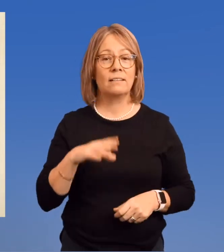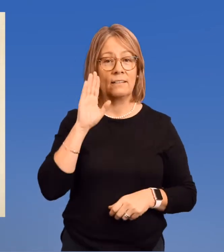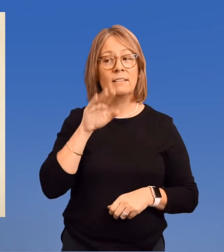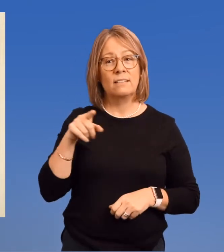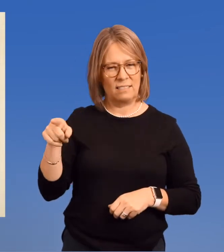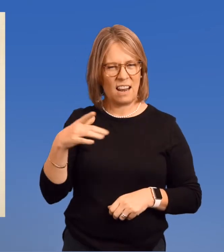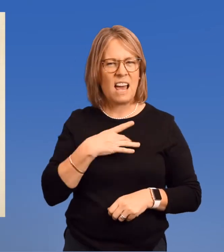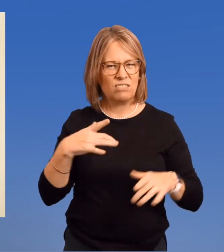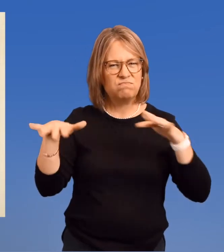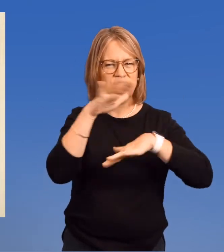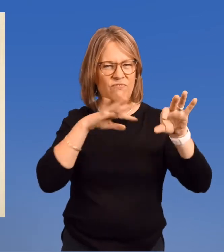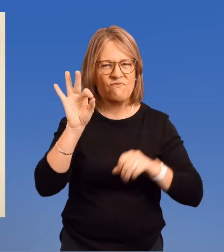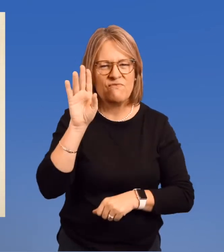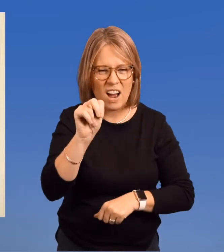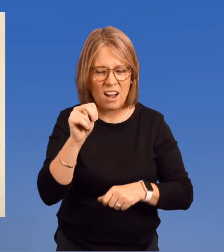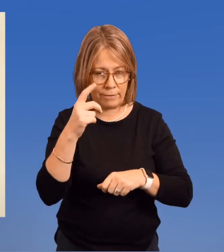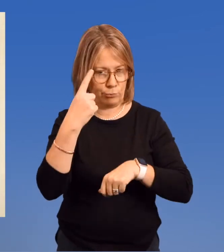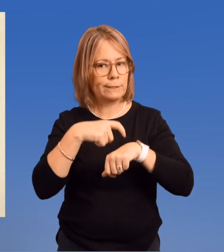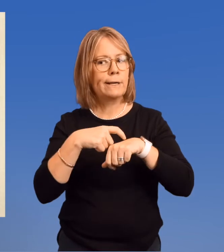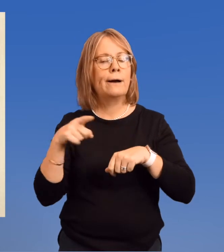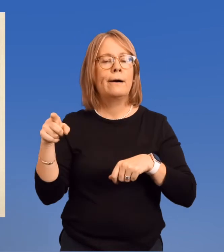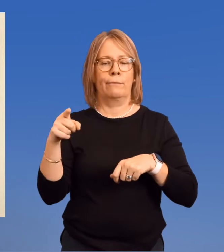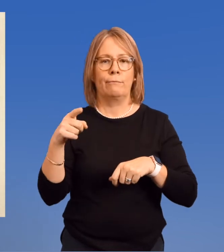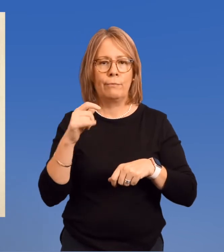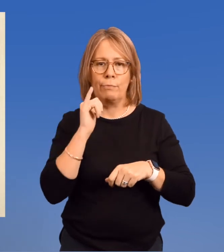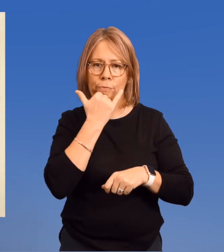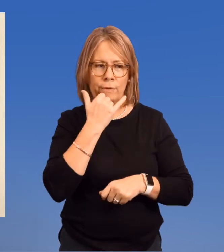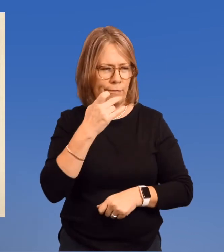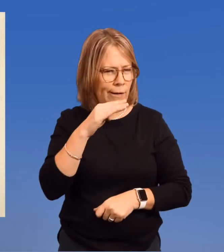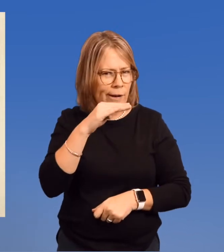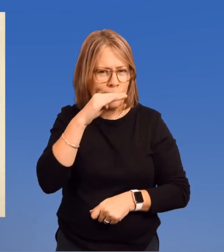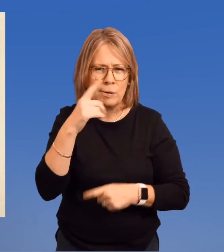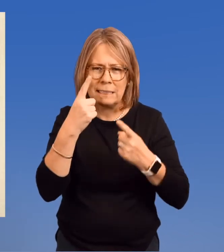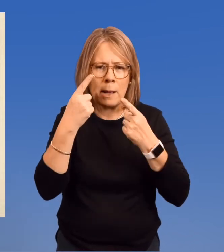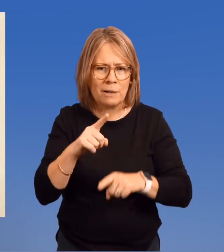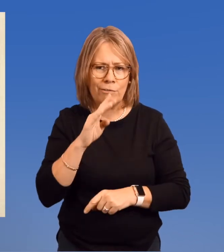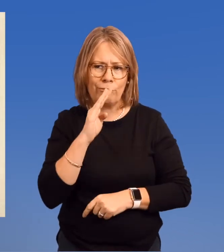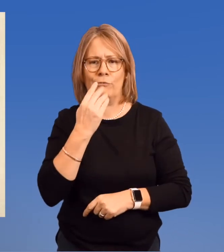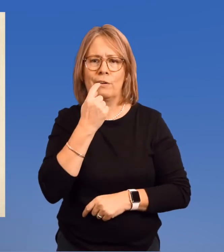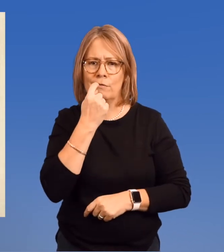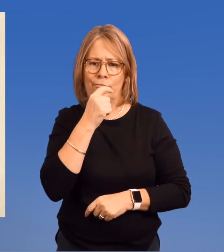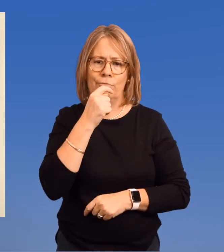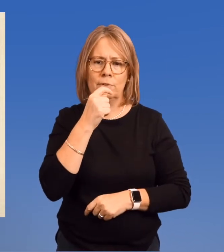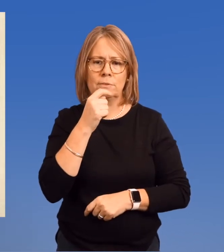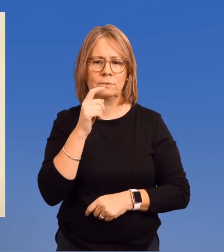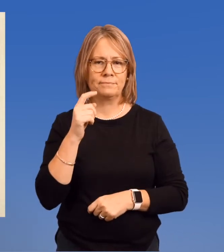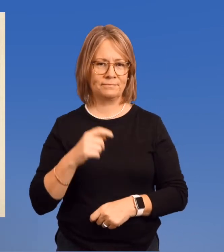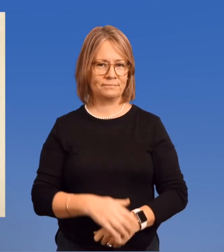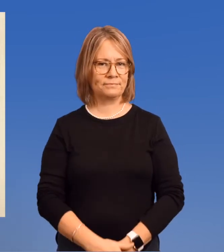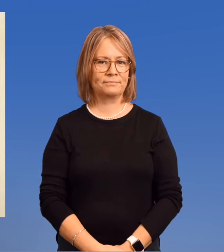and once chipping a tooth in the process.